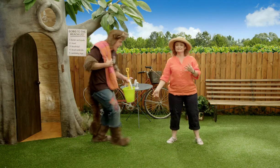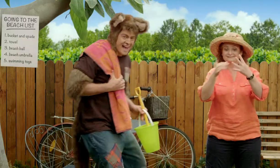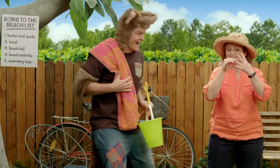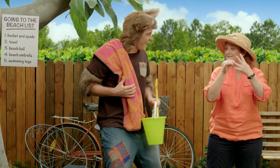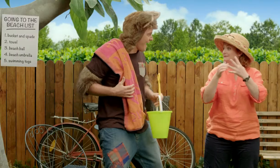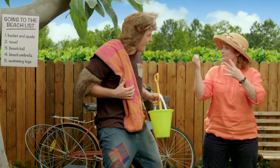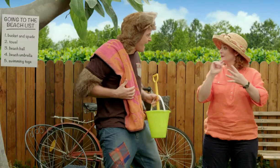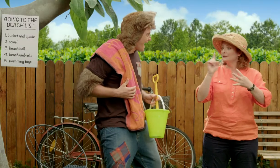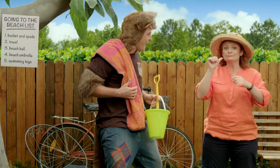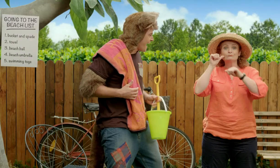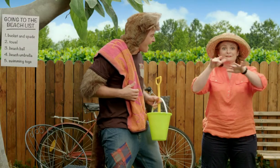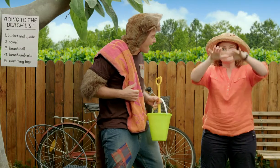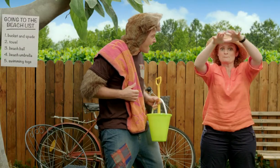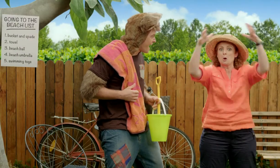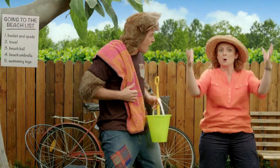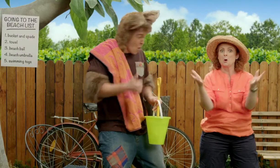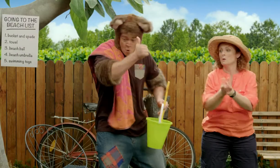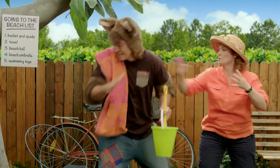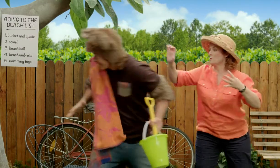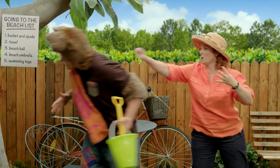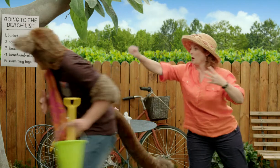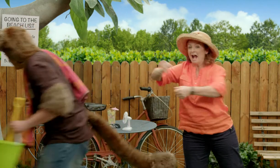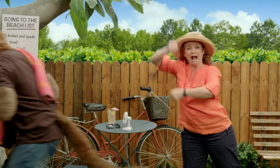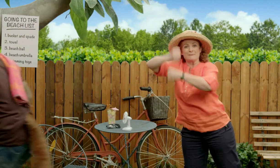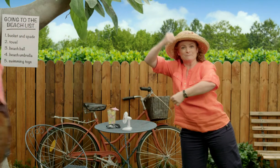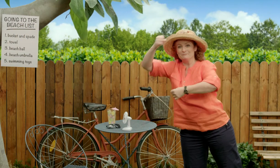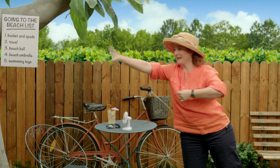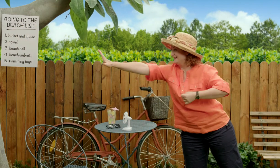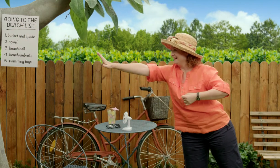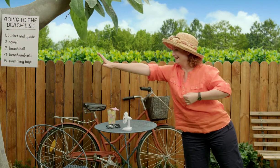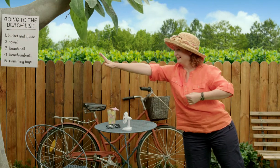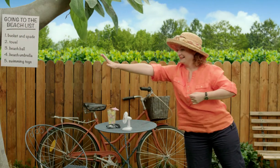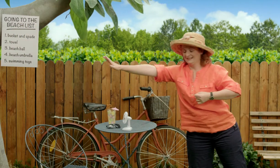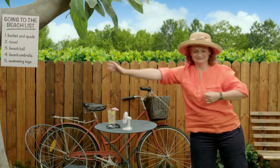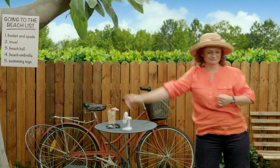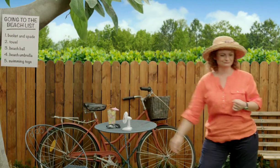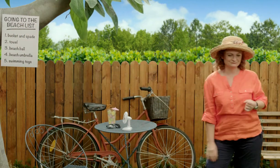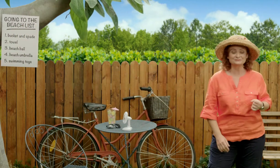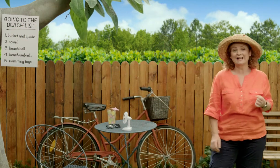All right, we need a beach ball. Possum, hold on … we need an umbrella too.